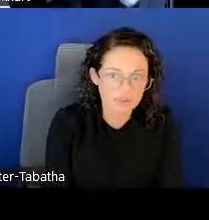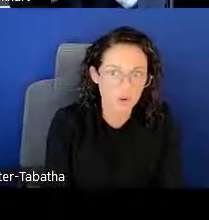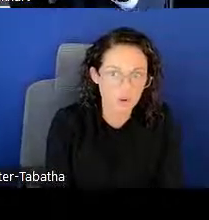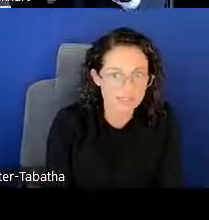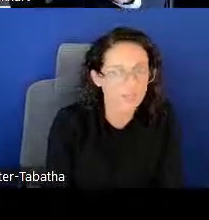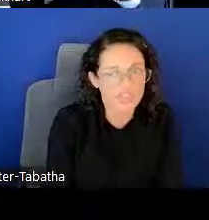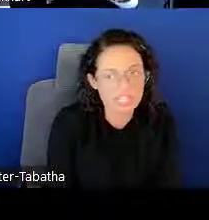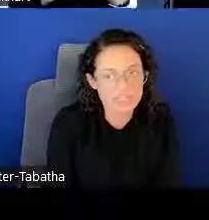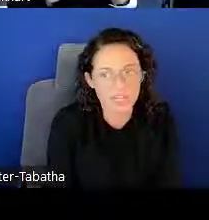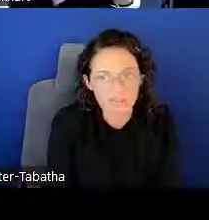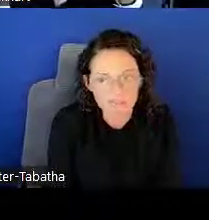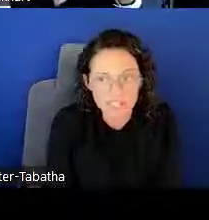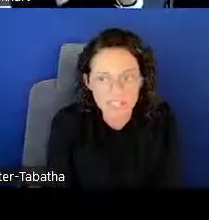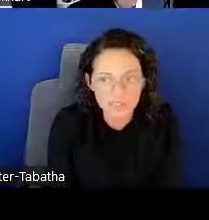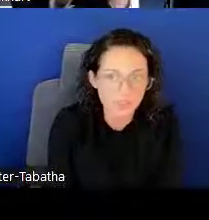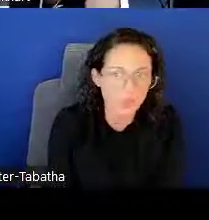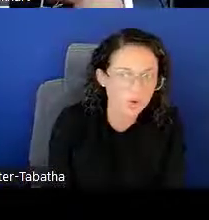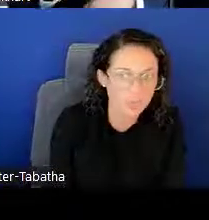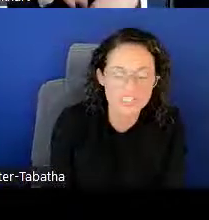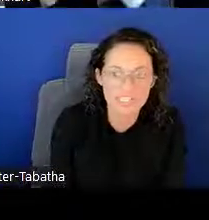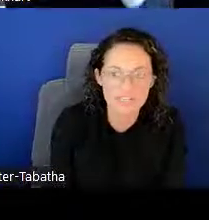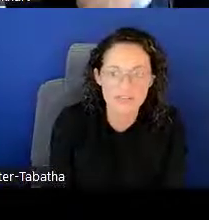of course, with these benefits that you will receive.